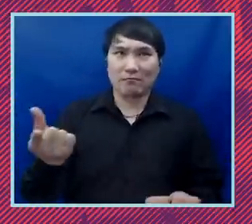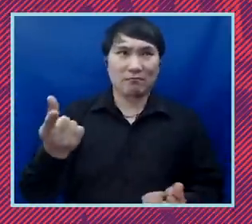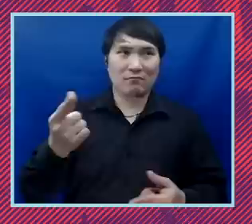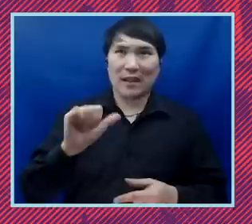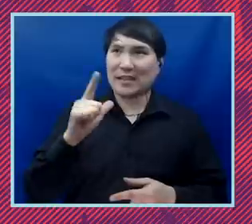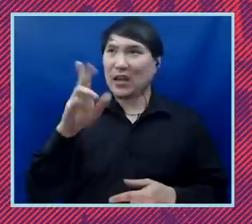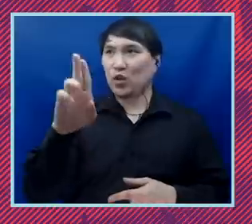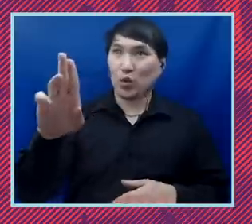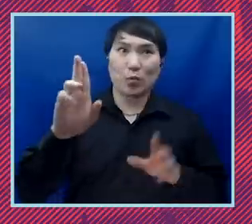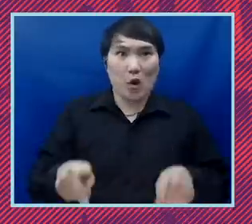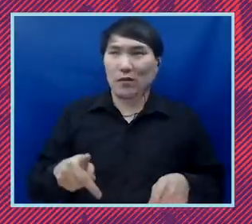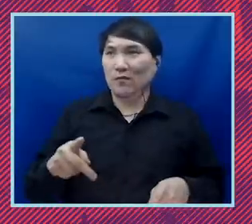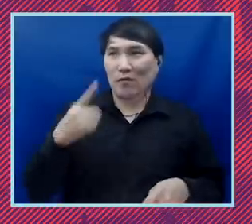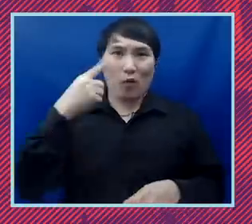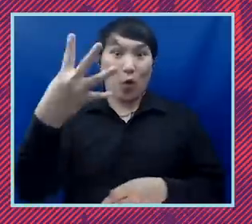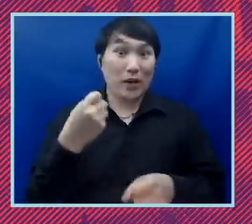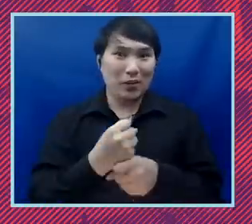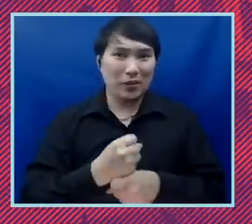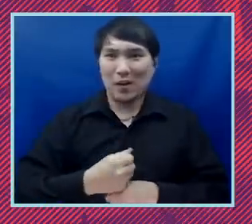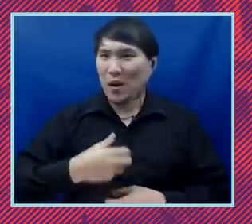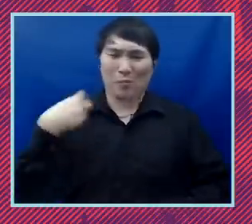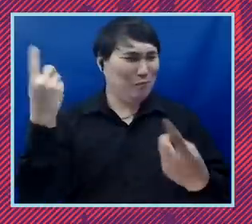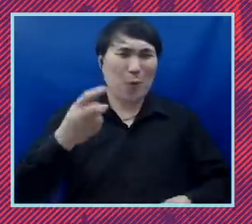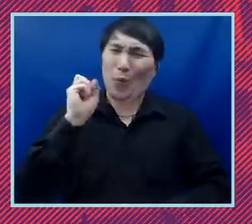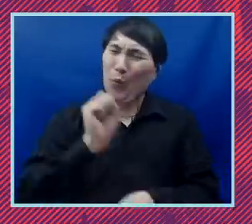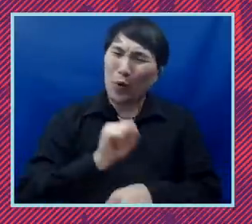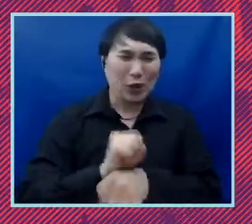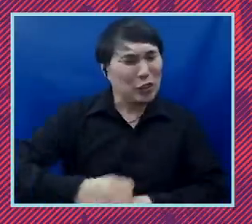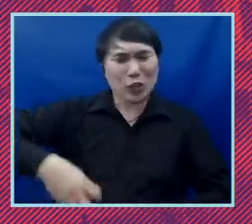working hard to protect civil liberties and civil rights. And now we're going to see if we can